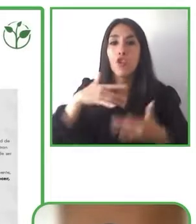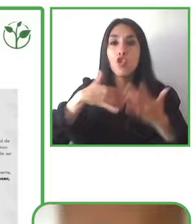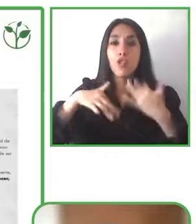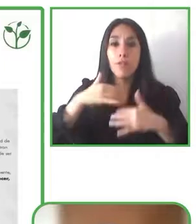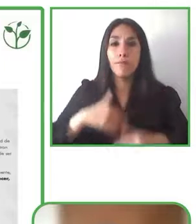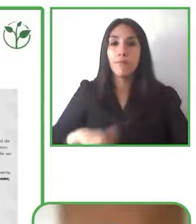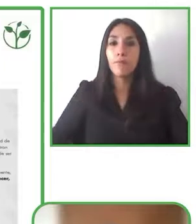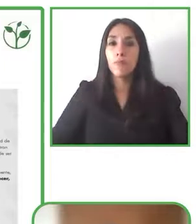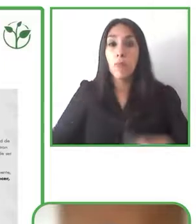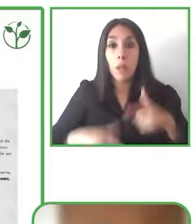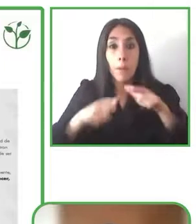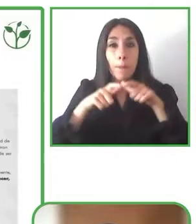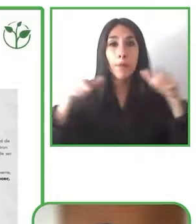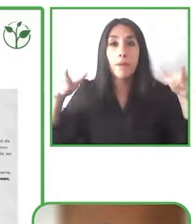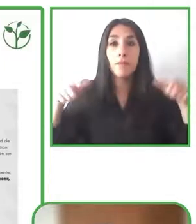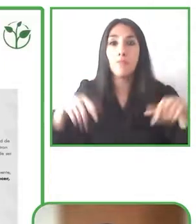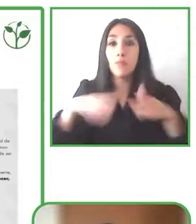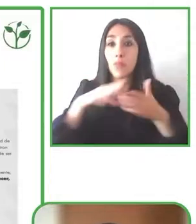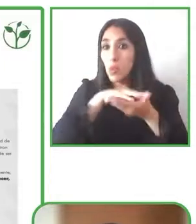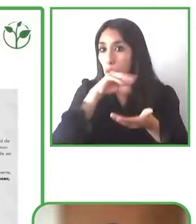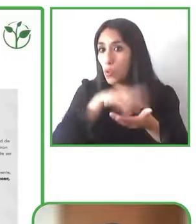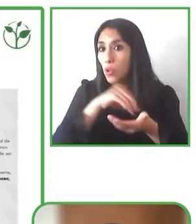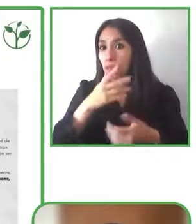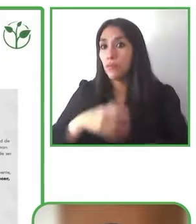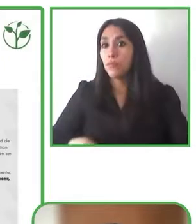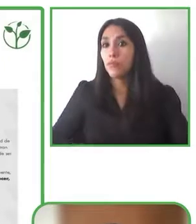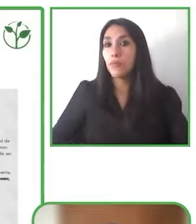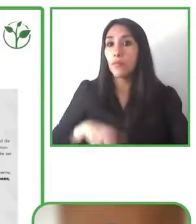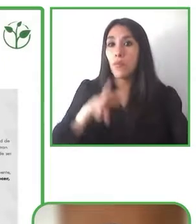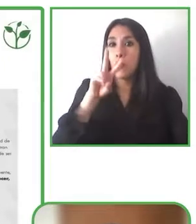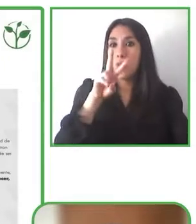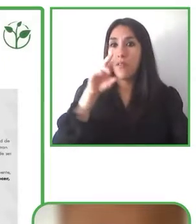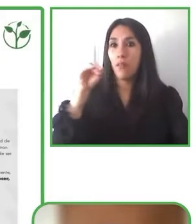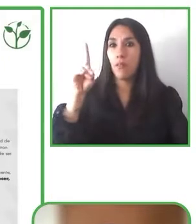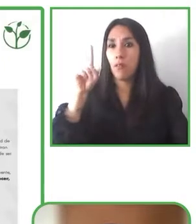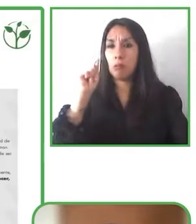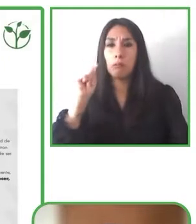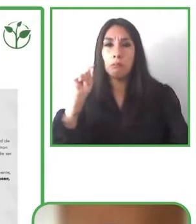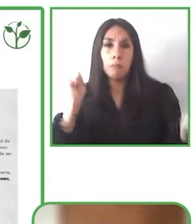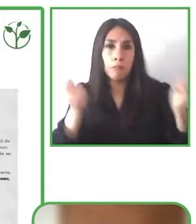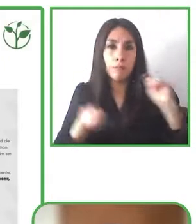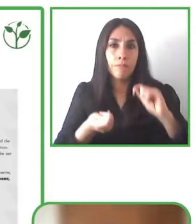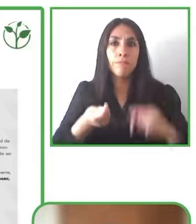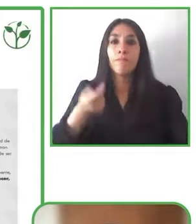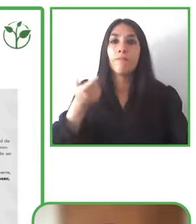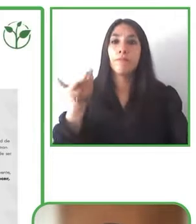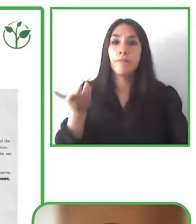in all its aspects with a tri-dimensional model where we consider why